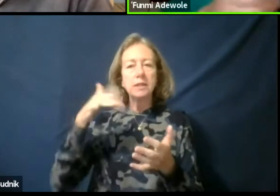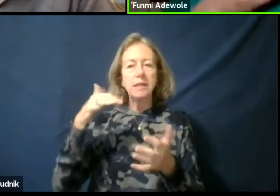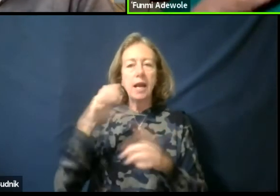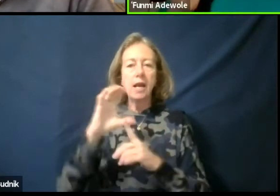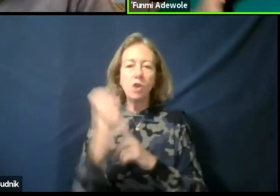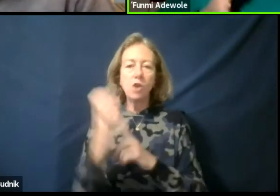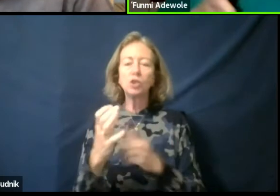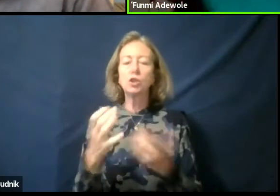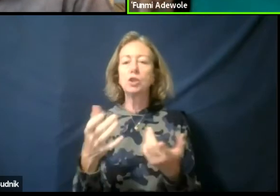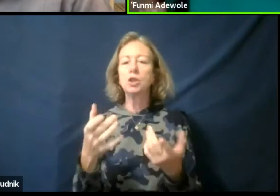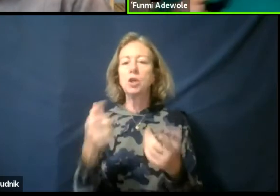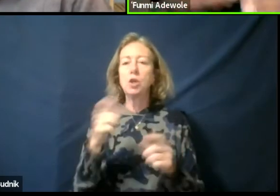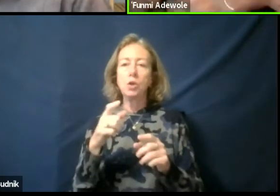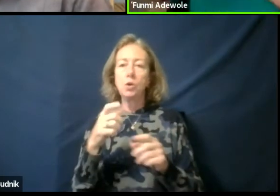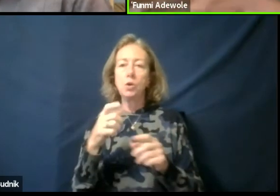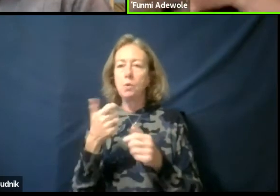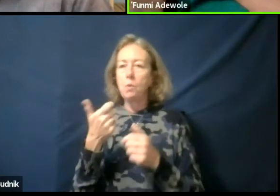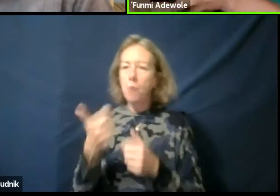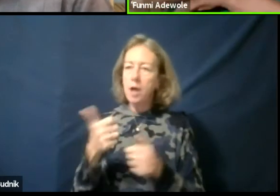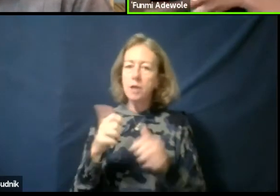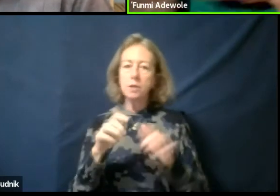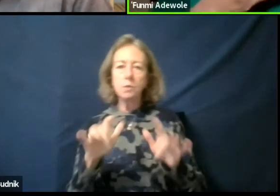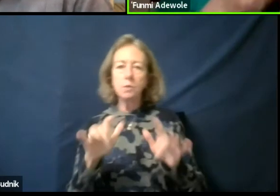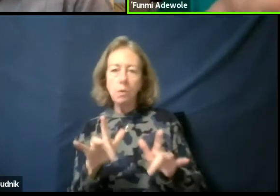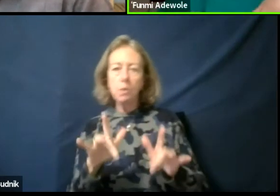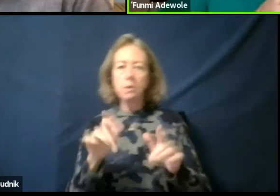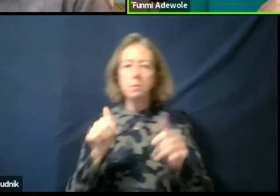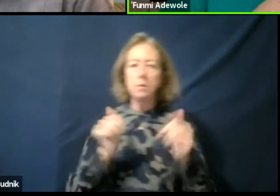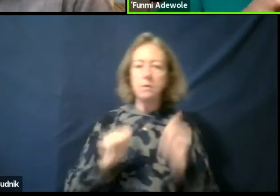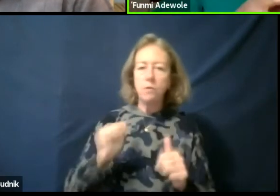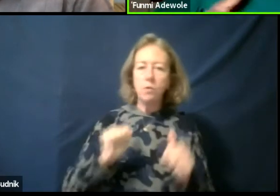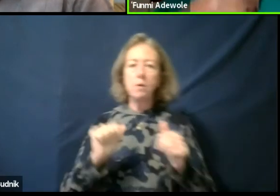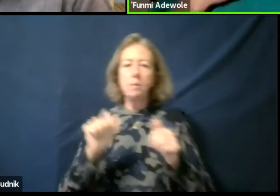and then record, and then perform or understand.